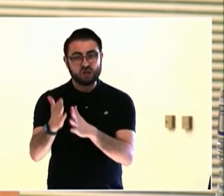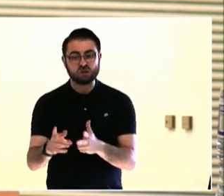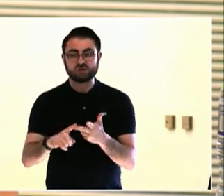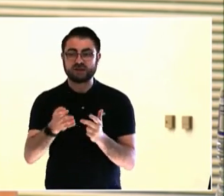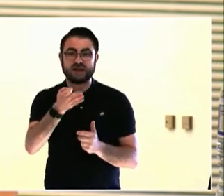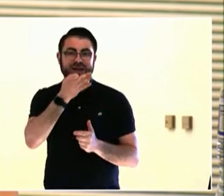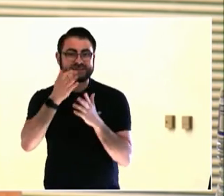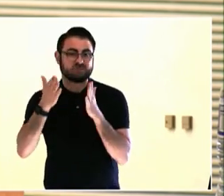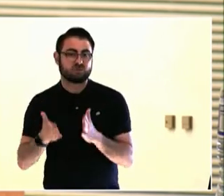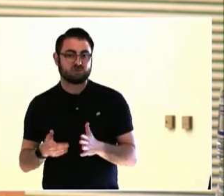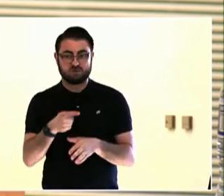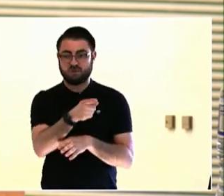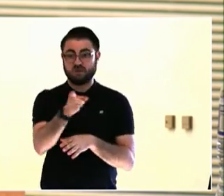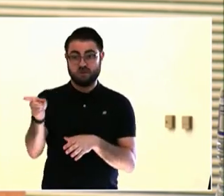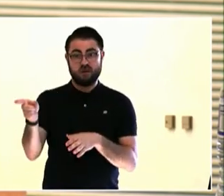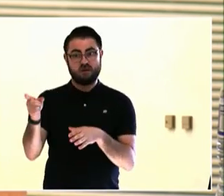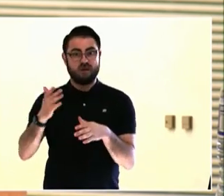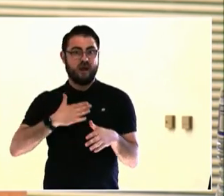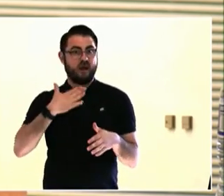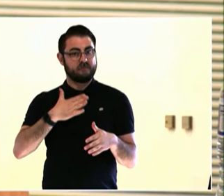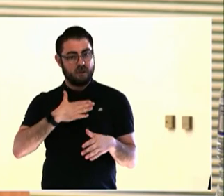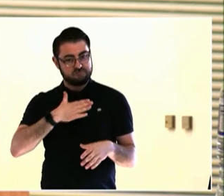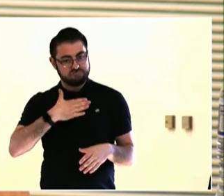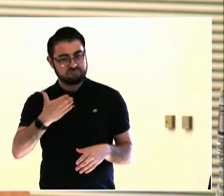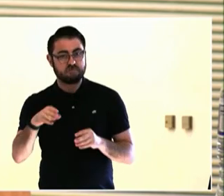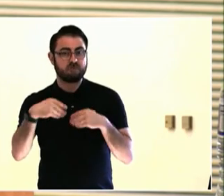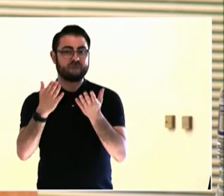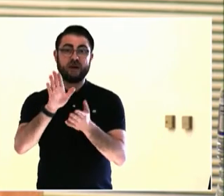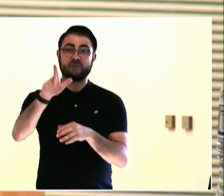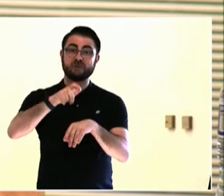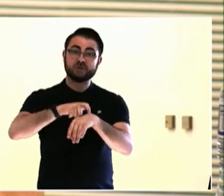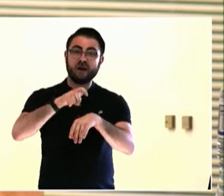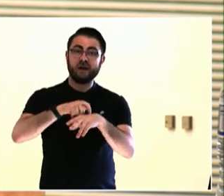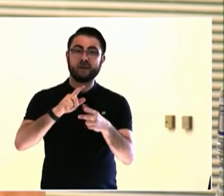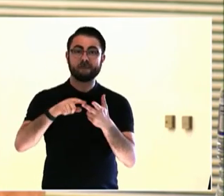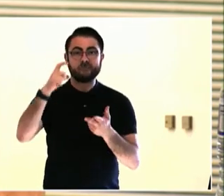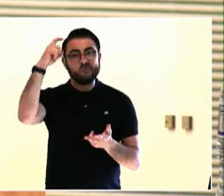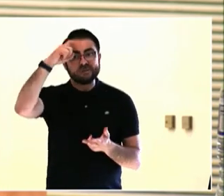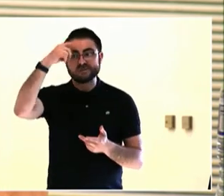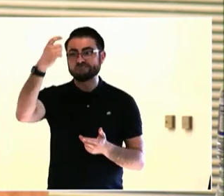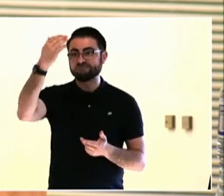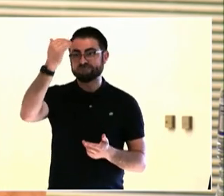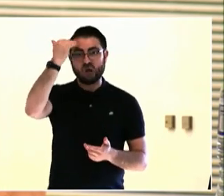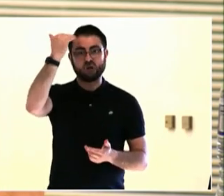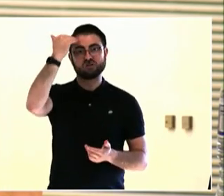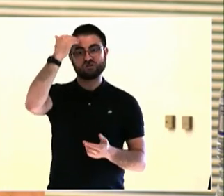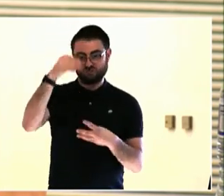Felipe? Yes, I want to add to something that Bryna said